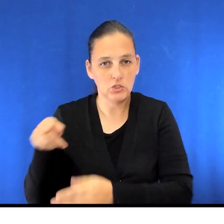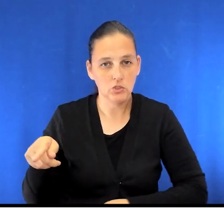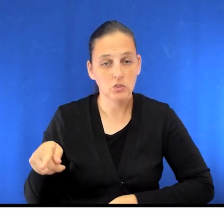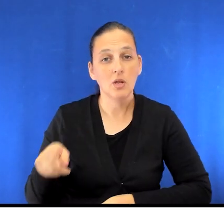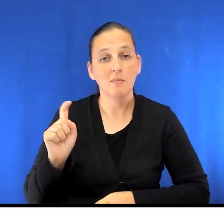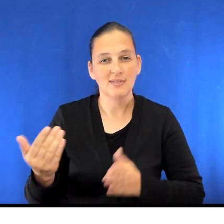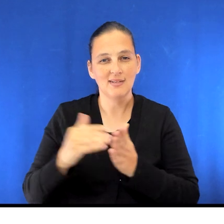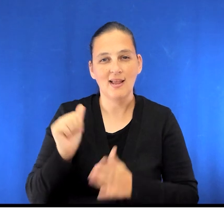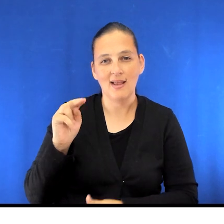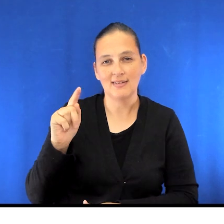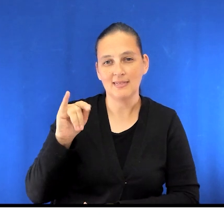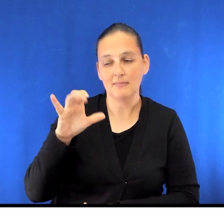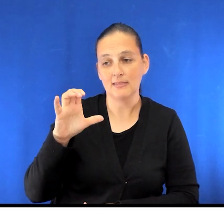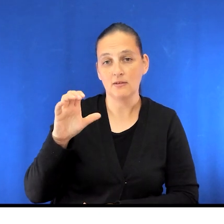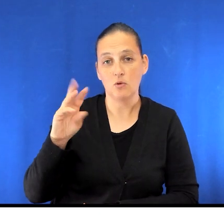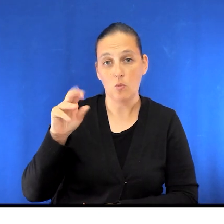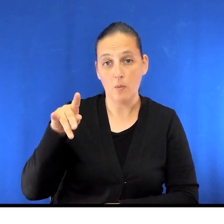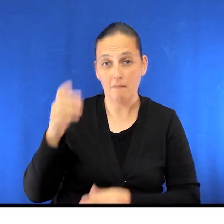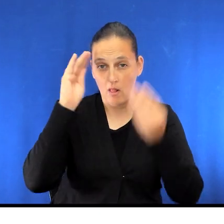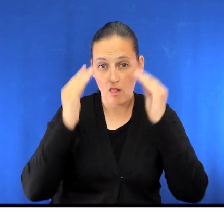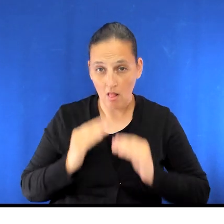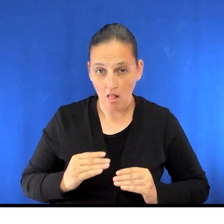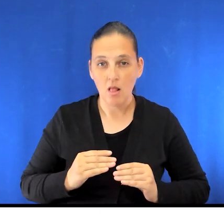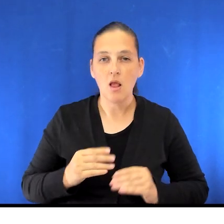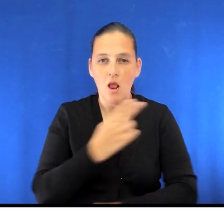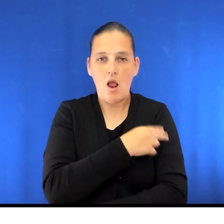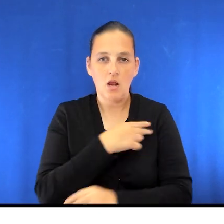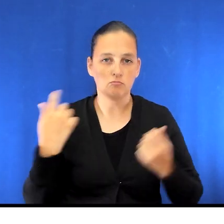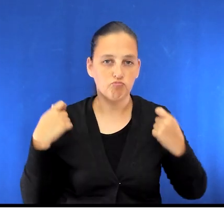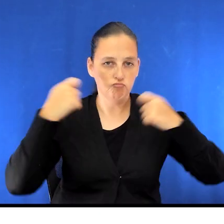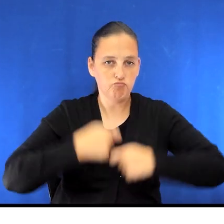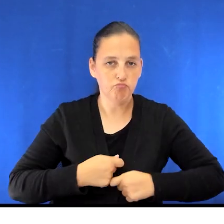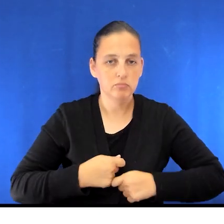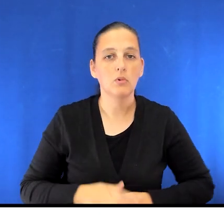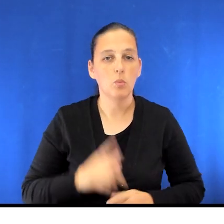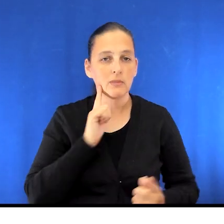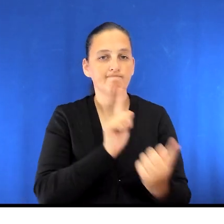with antiseptic wipes and then change into a hospital gown. You will meet members of your health care team,